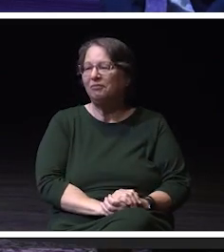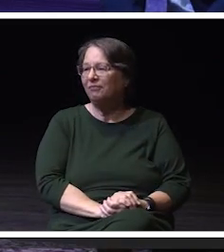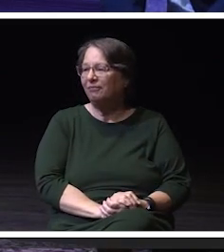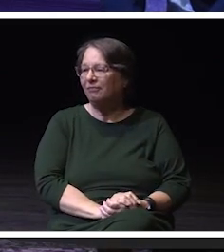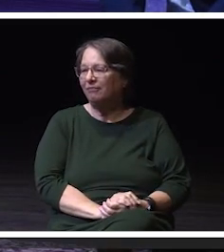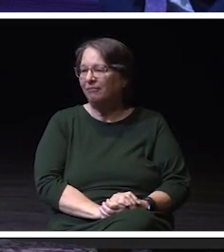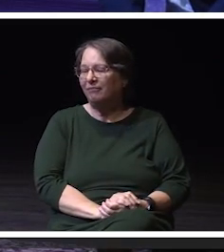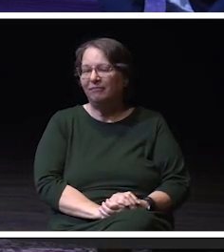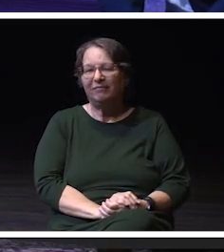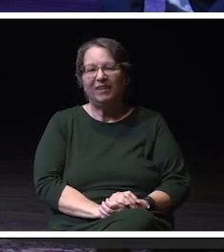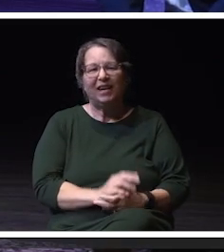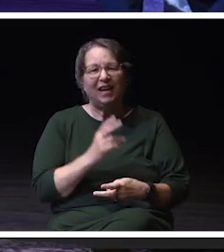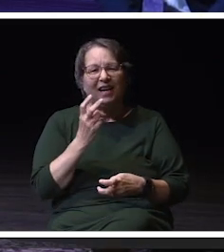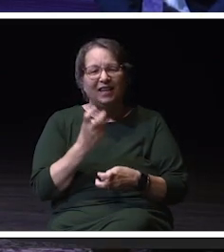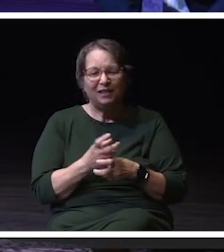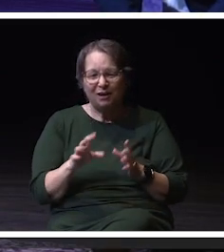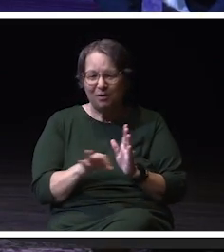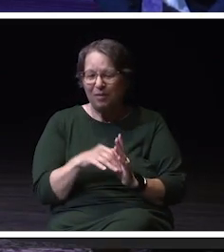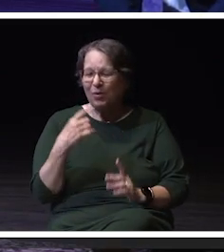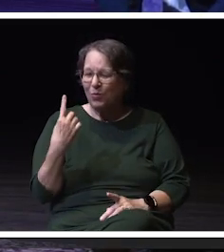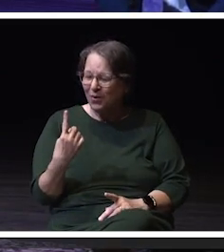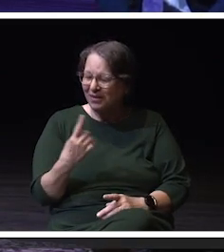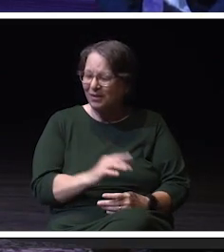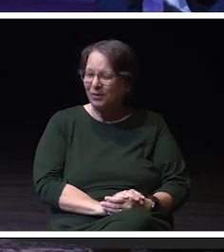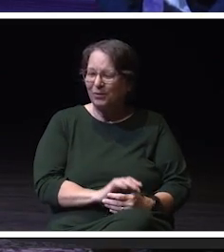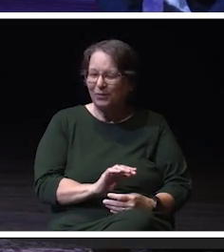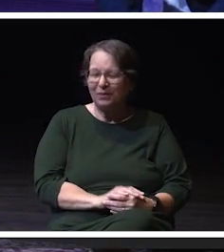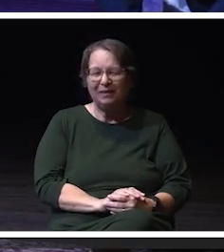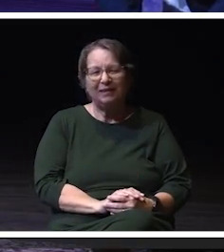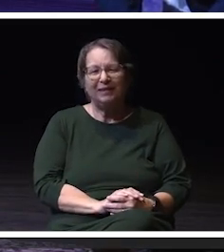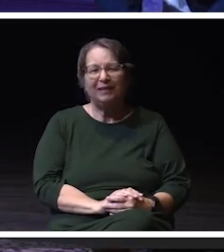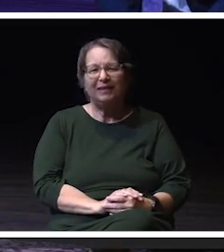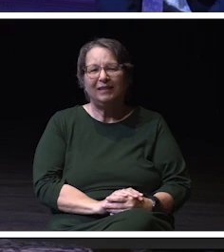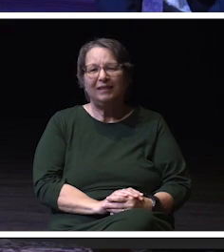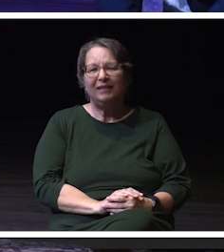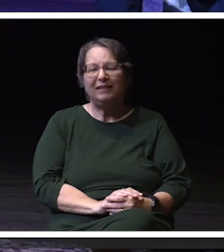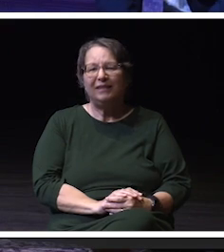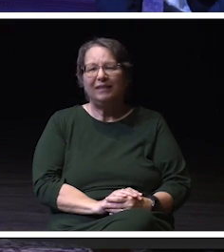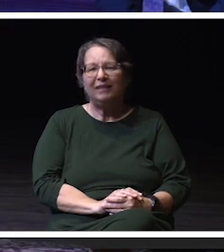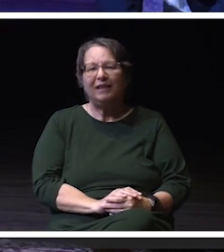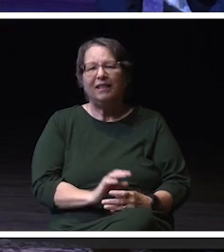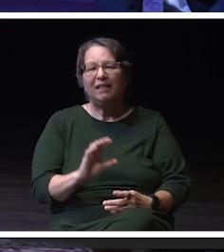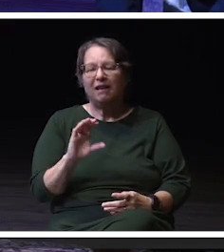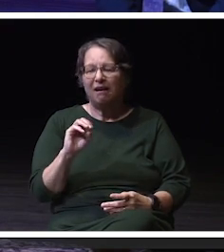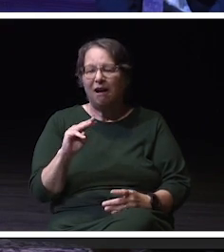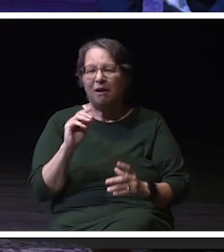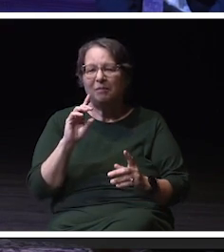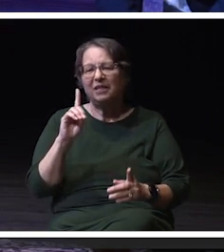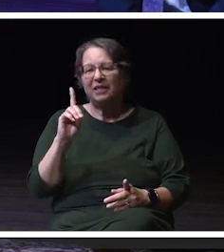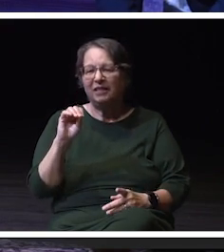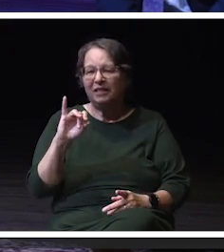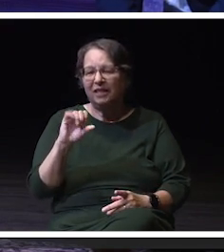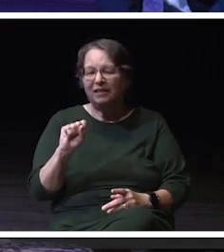It's also really hard to choose just one person. The whole COMDIS department, all of the staff and educators are just so amazing.